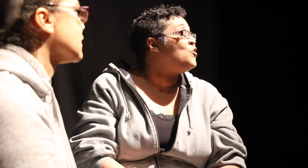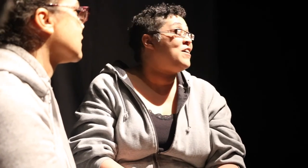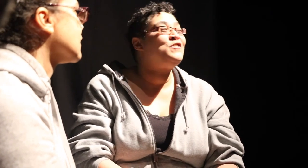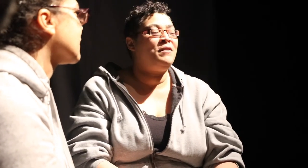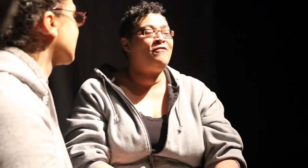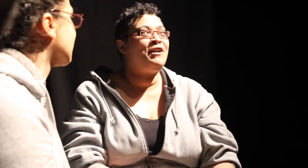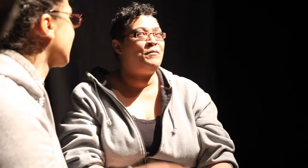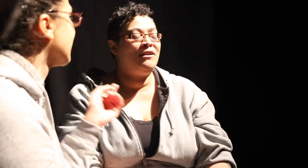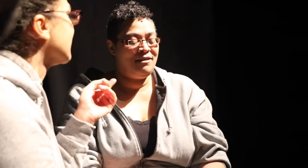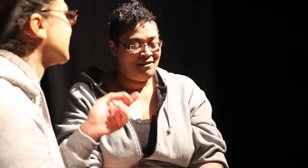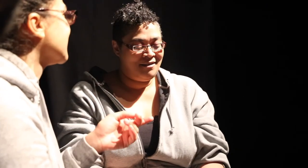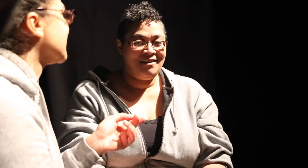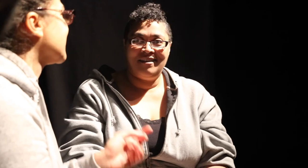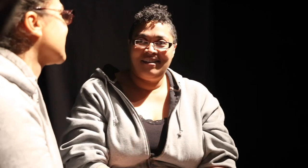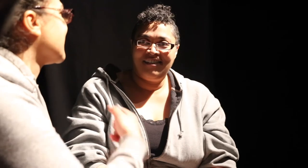Oh yeah, there's a big fight coming.